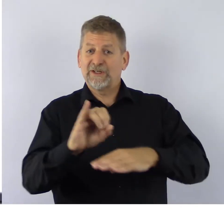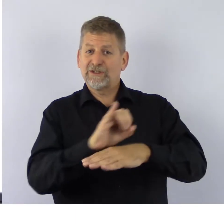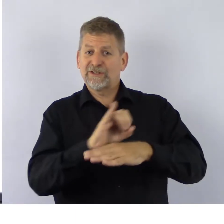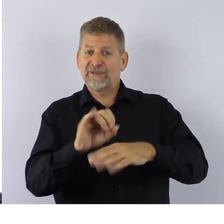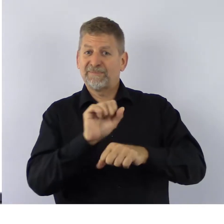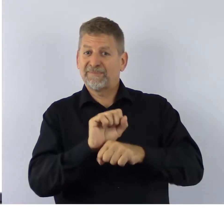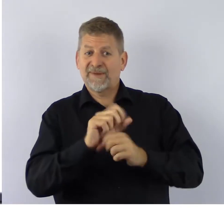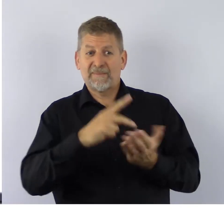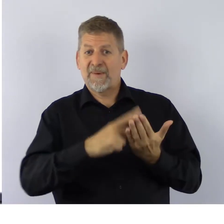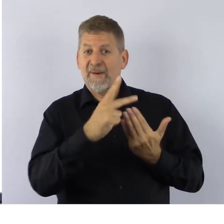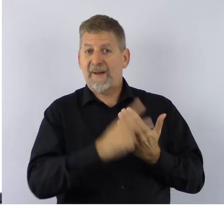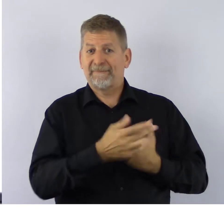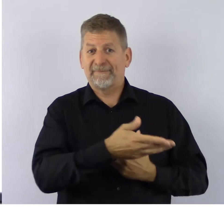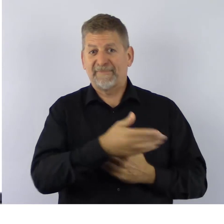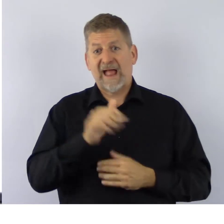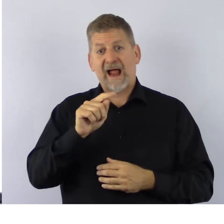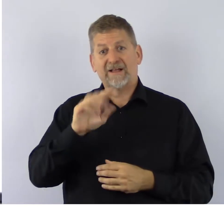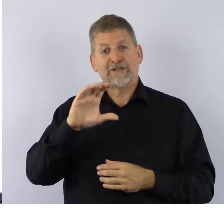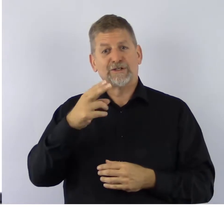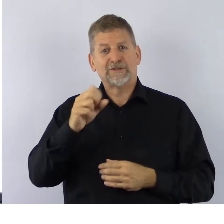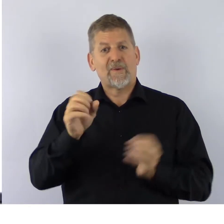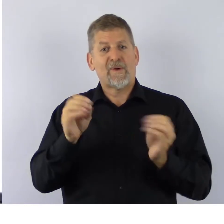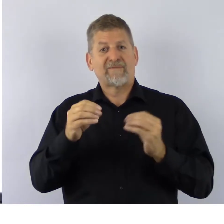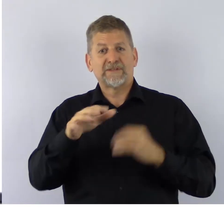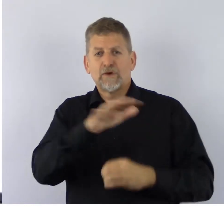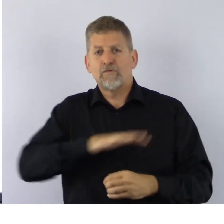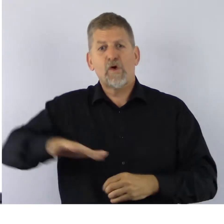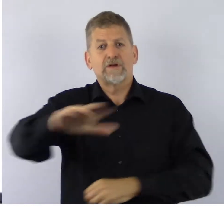at CHS offices across the province.